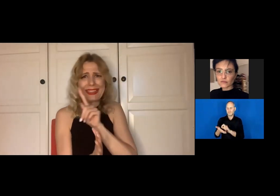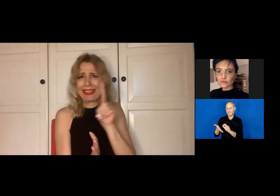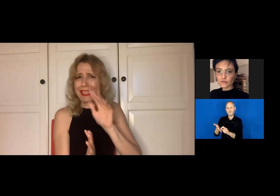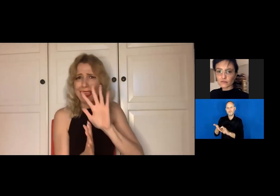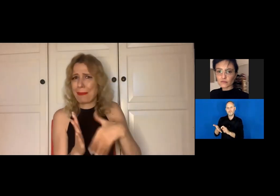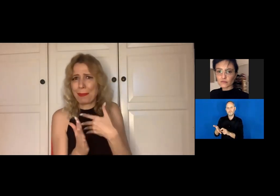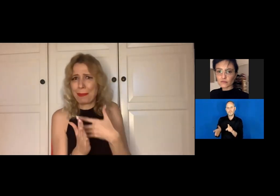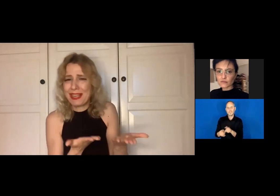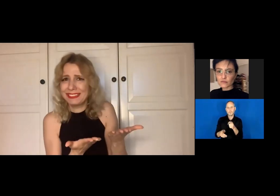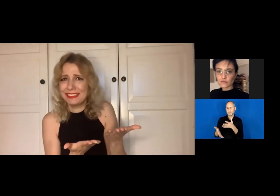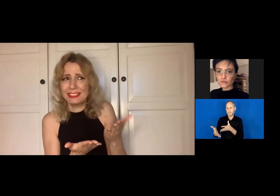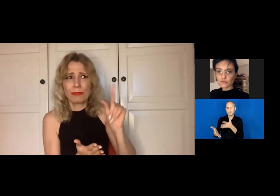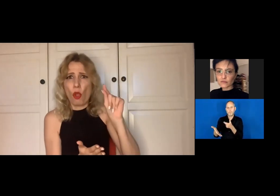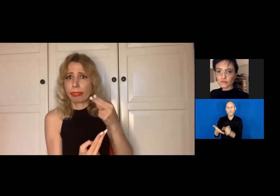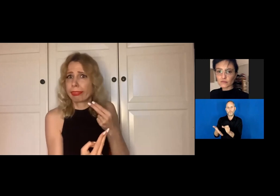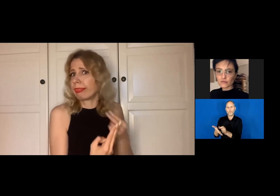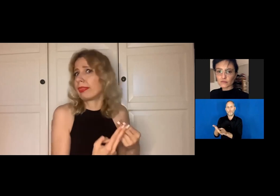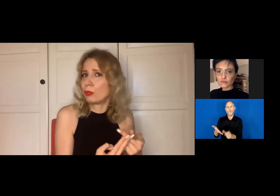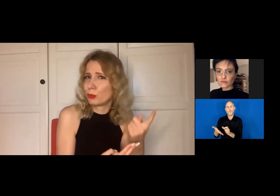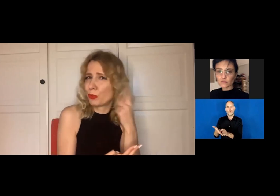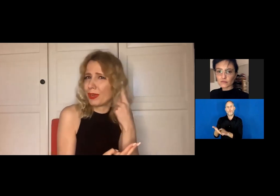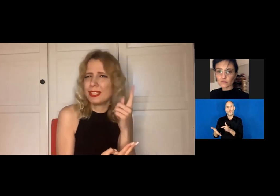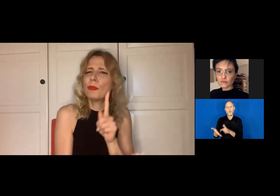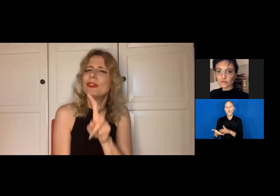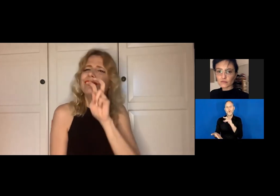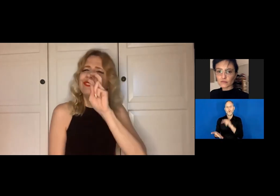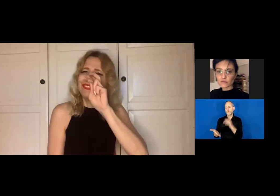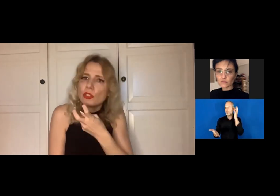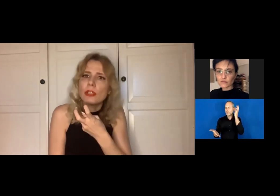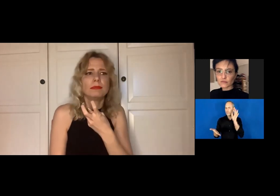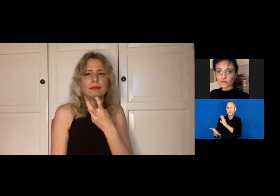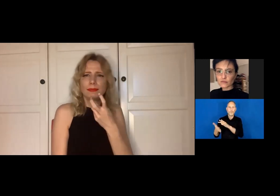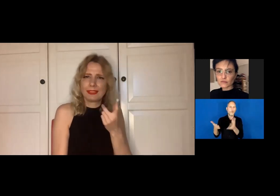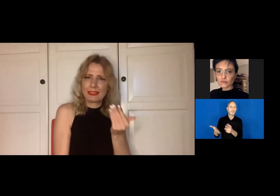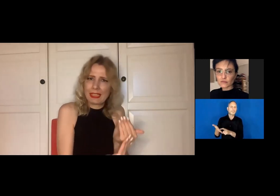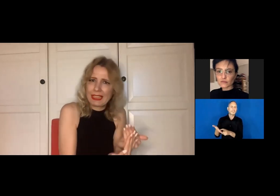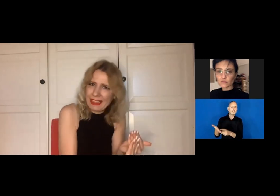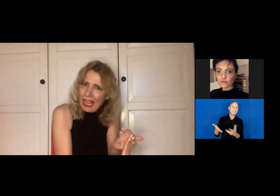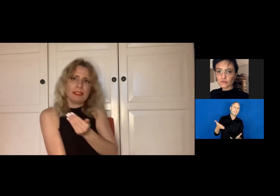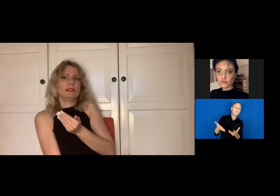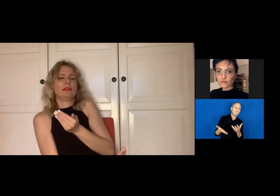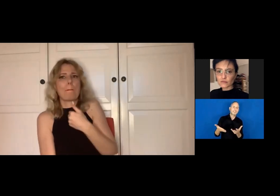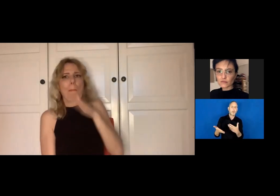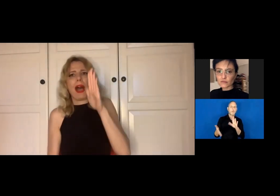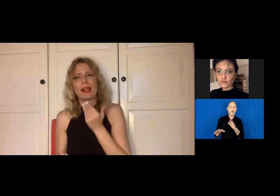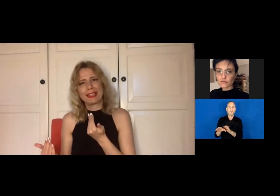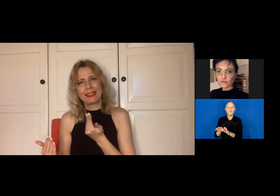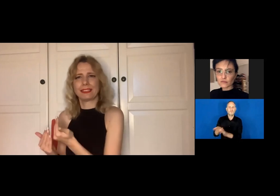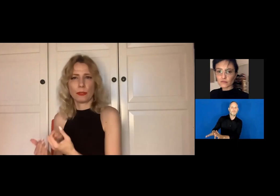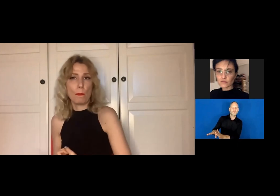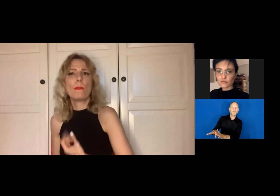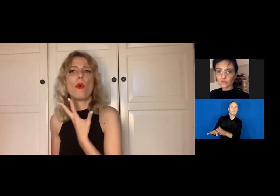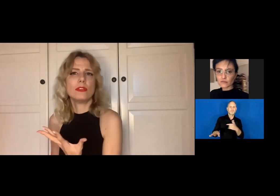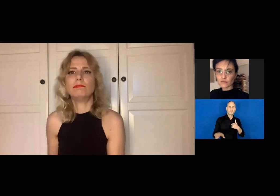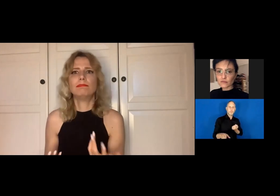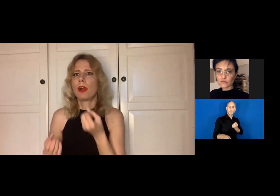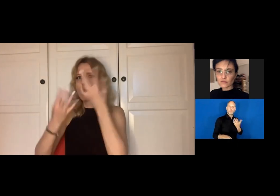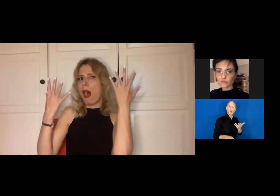But sometimes I feel like the original text is... Like the interpretation is very close to the original text.